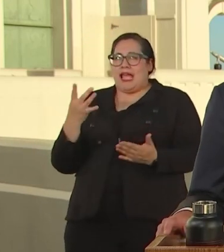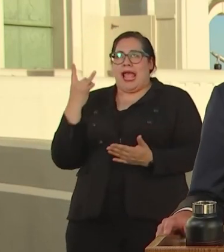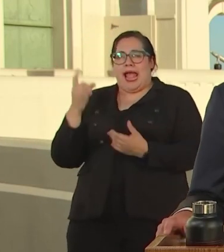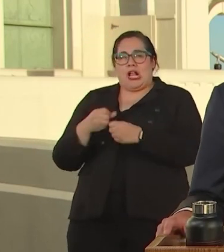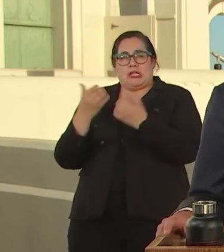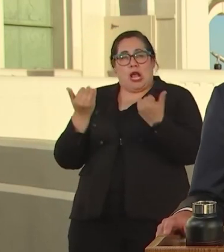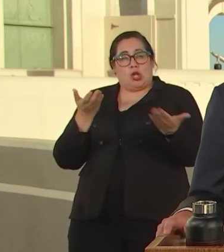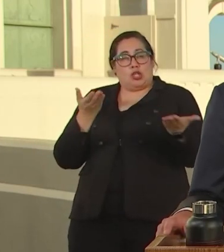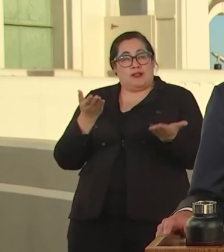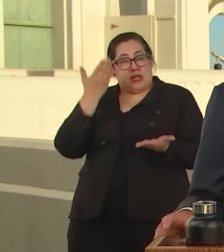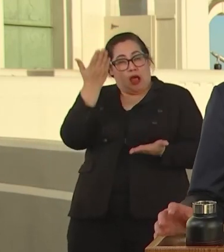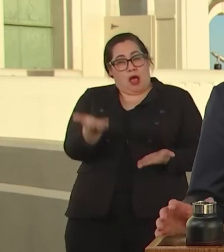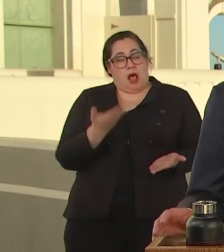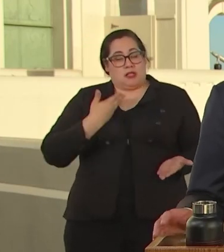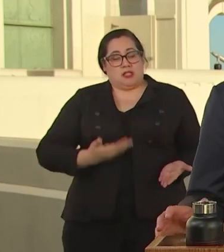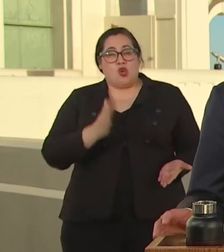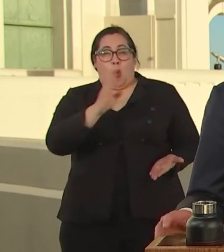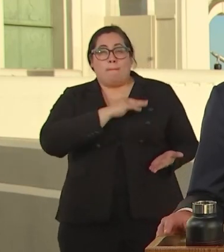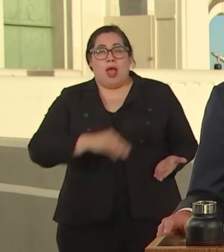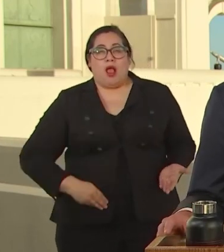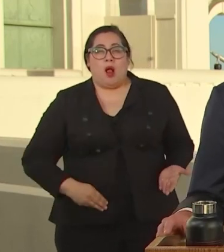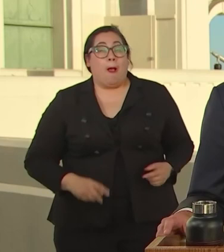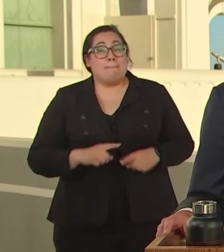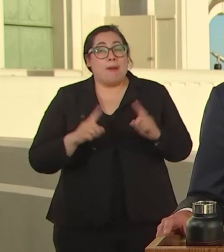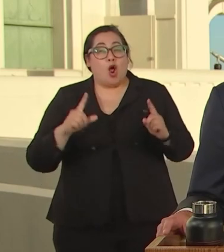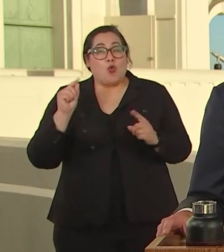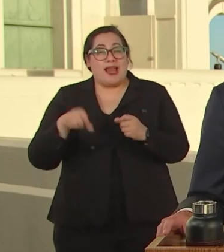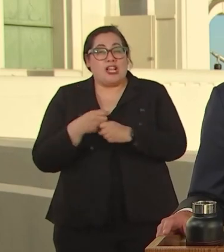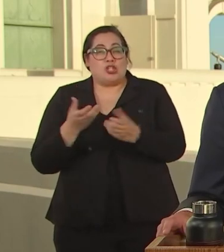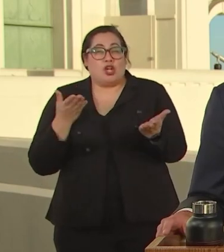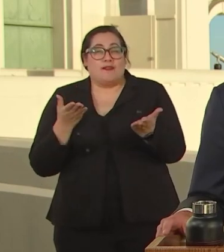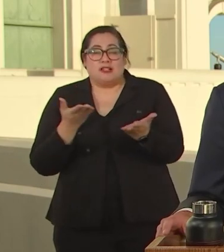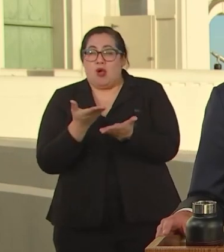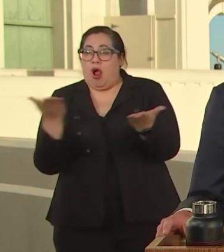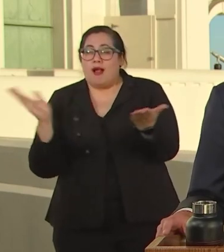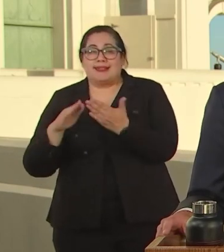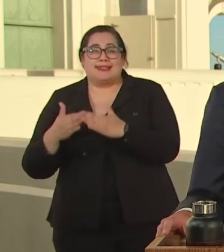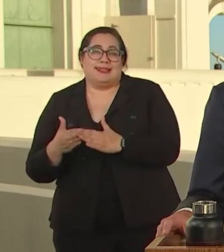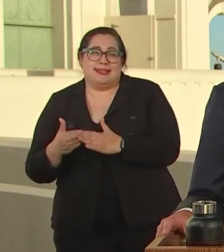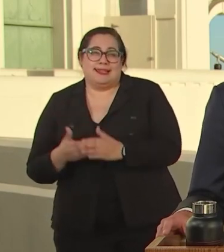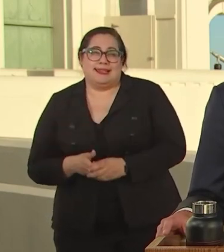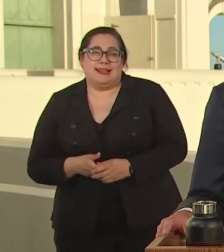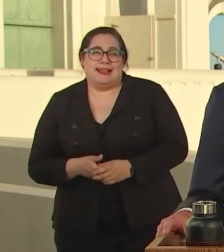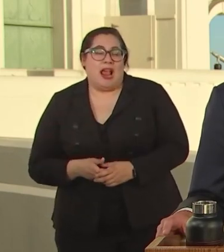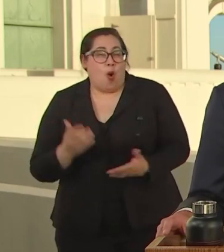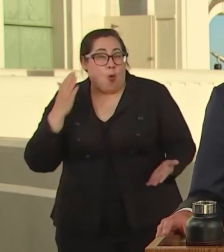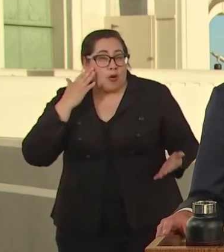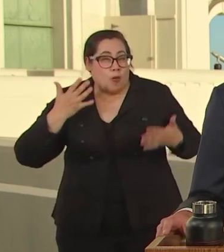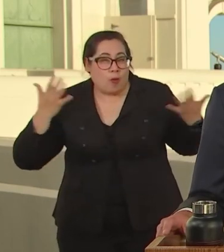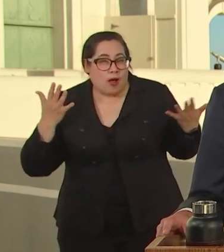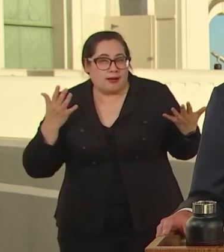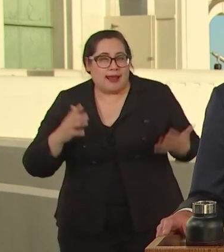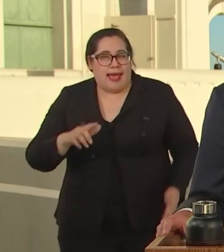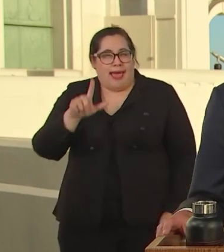AS OUR MAYOR, TO MY 20 YEARS OF SERVICE TO OUR CITY, IS THAT